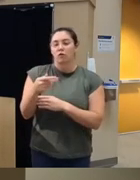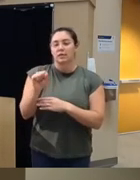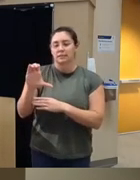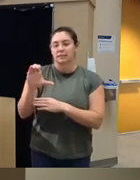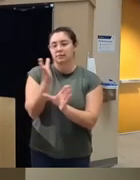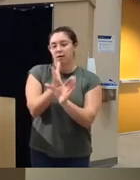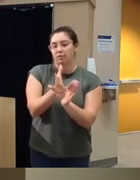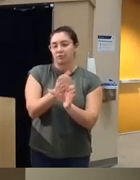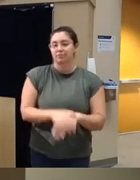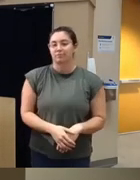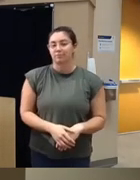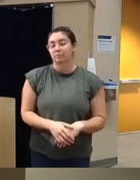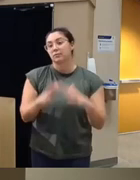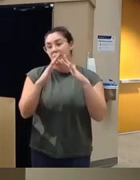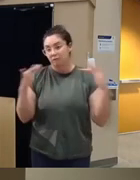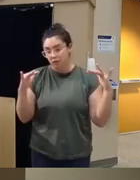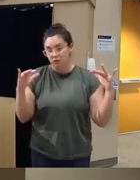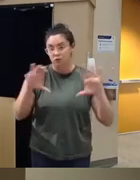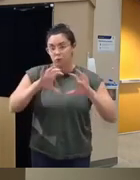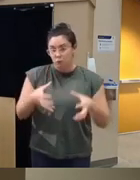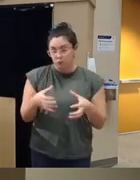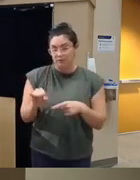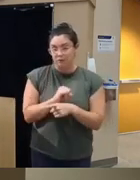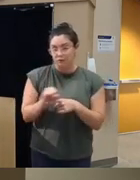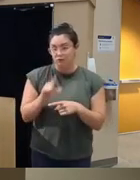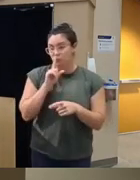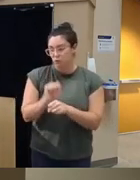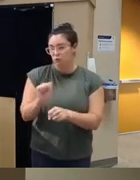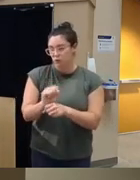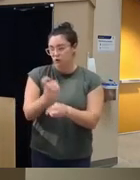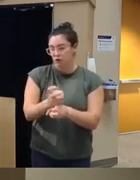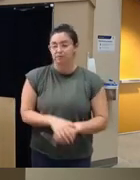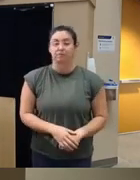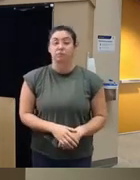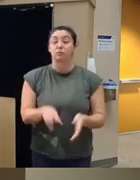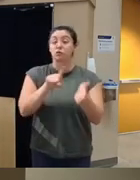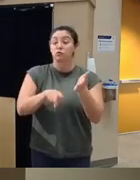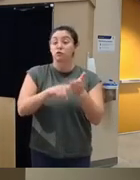very diverse group of interns that are working hard the research team is a multi-disciplinary